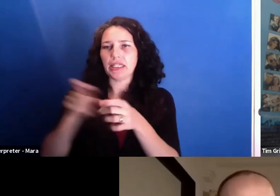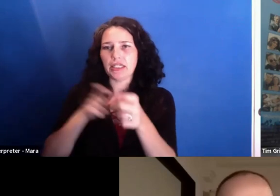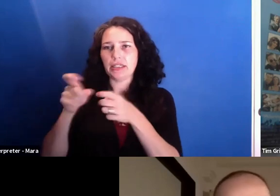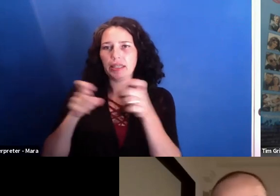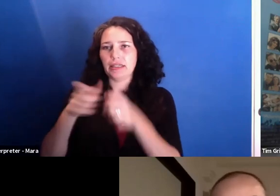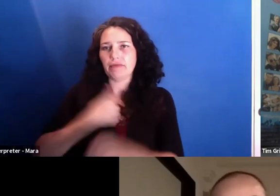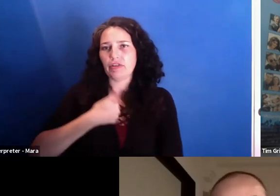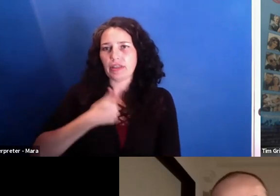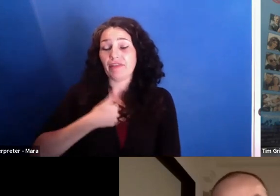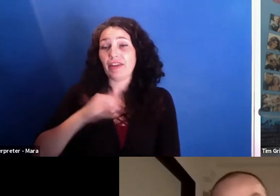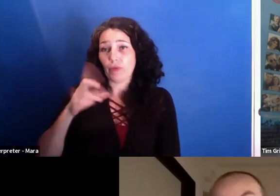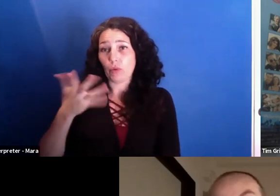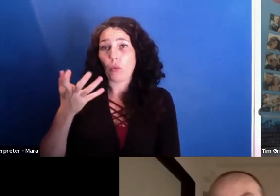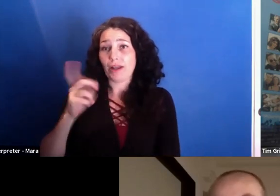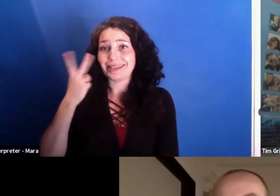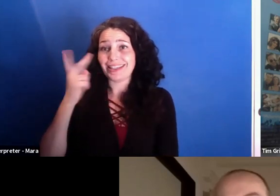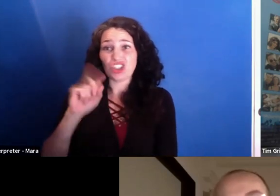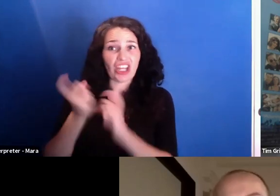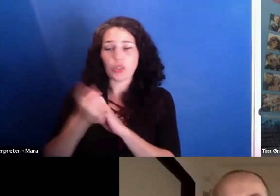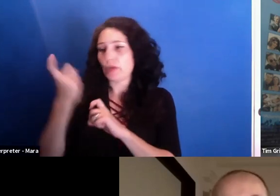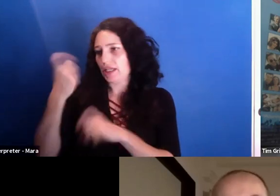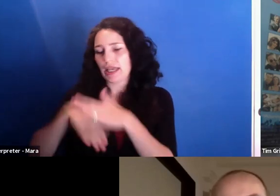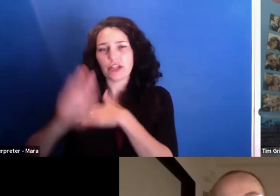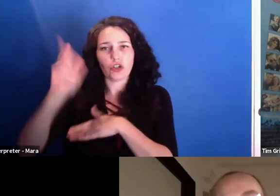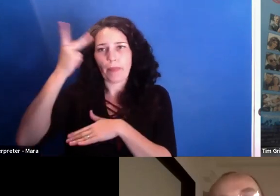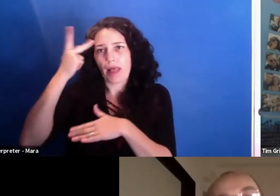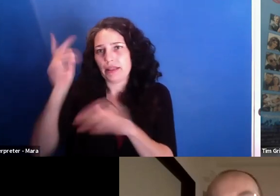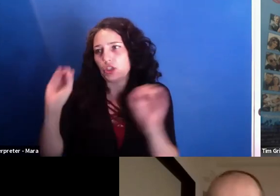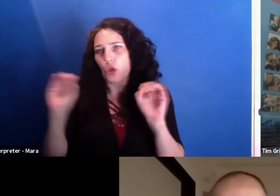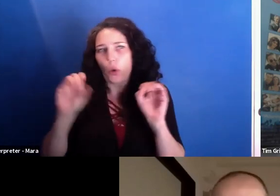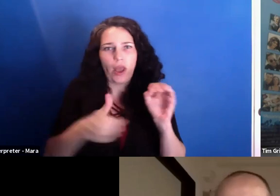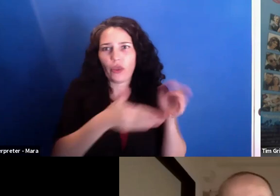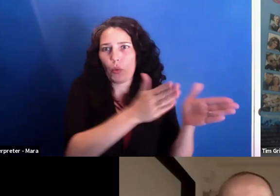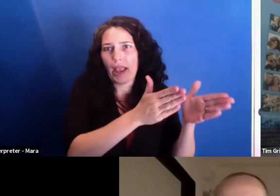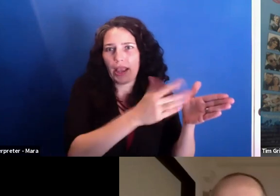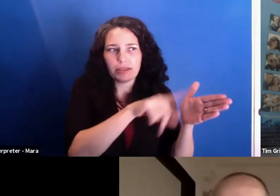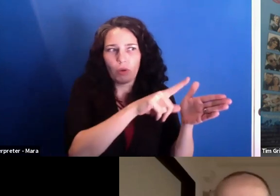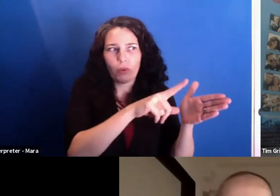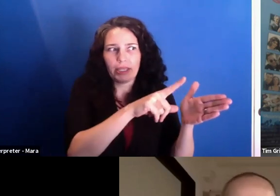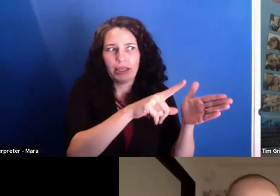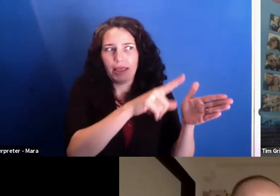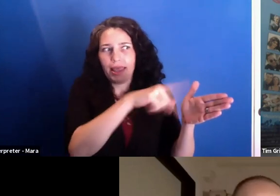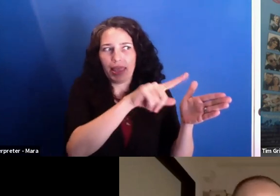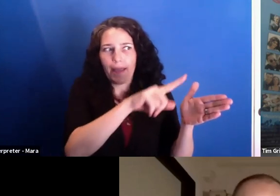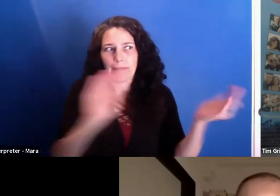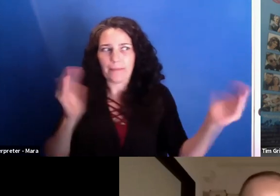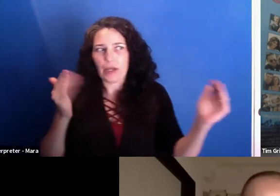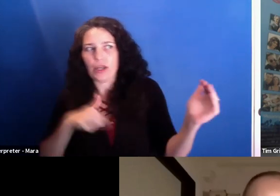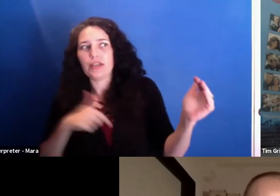have to get into politics. There's no other way, because it's only been in politics. So we have to get implicated.